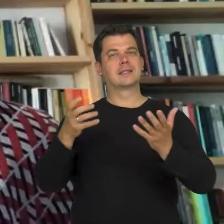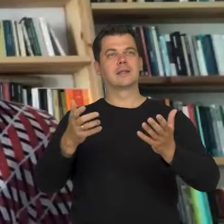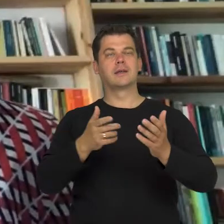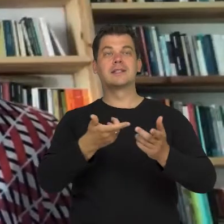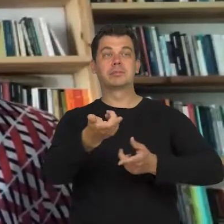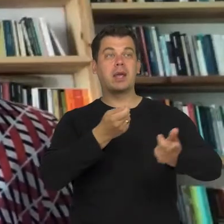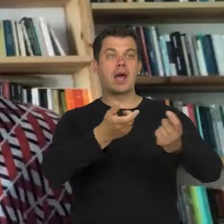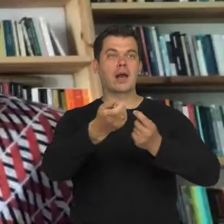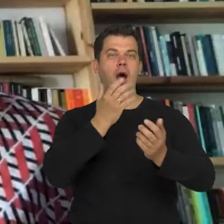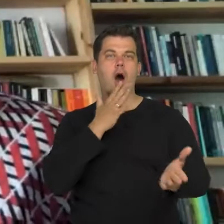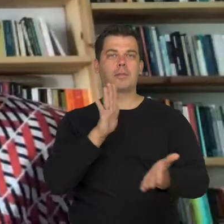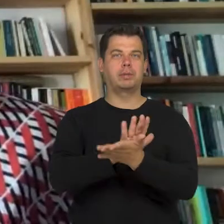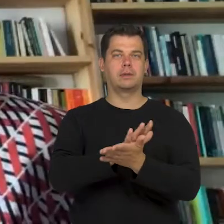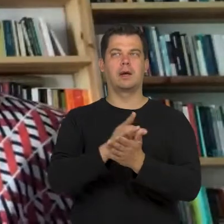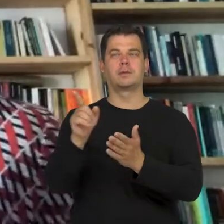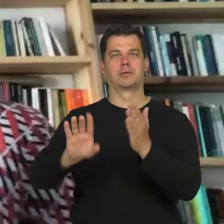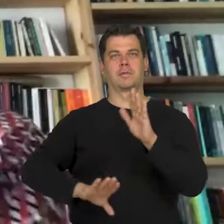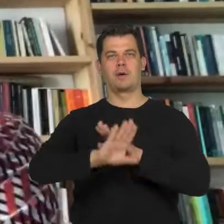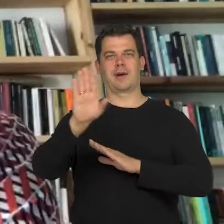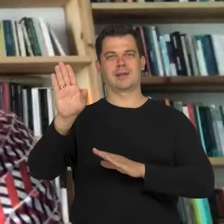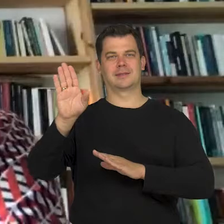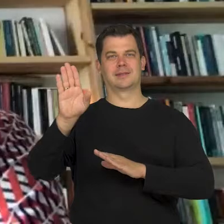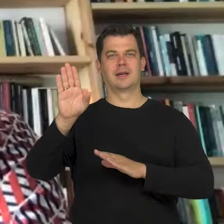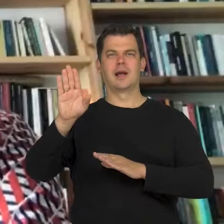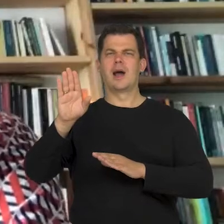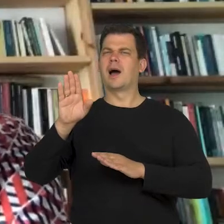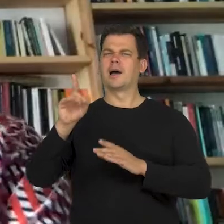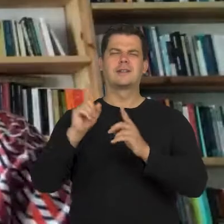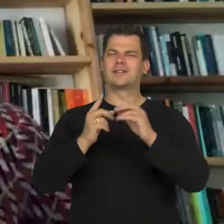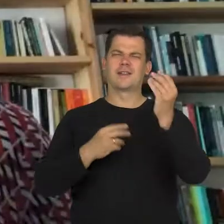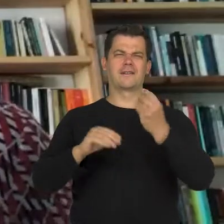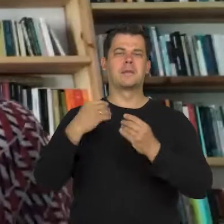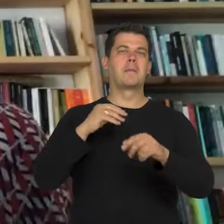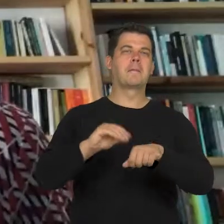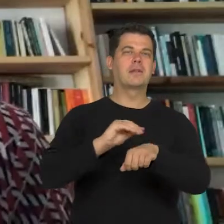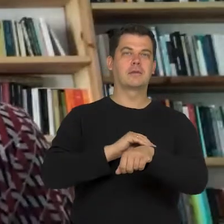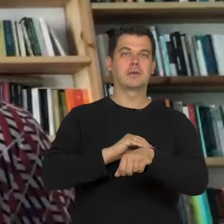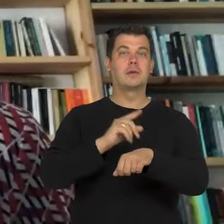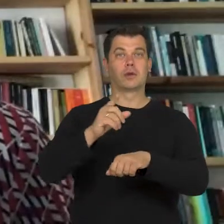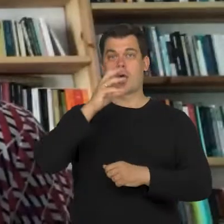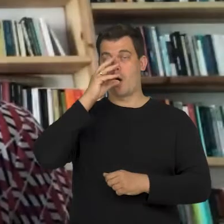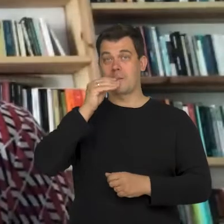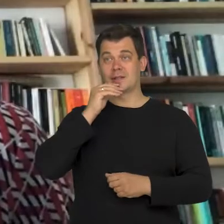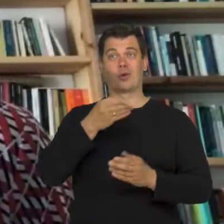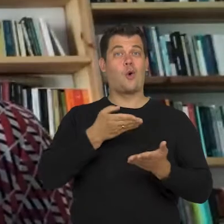However, regardless of the method we used, the people that are seen as rejected images